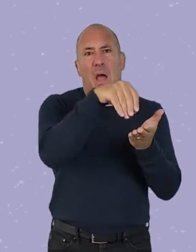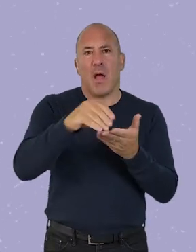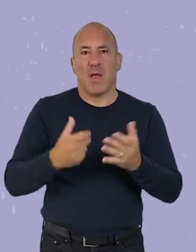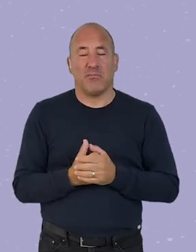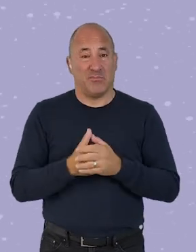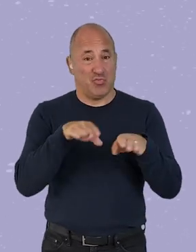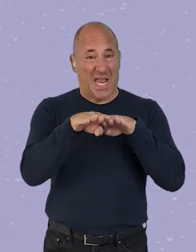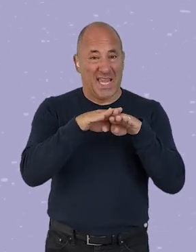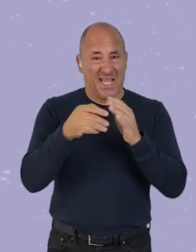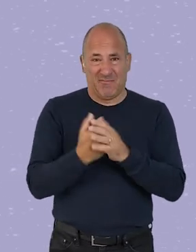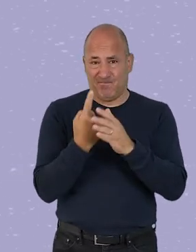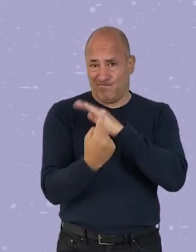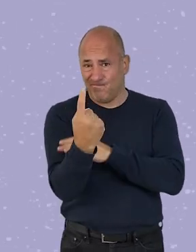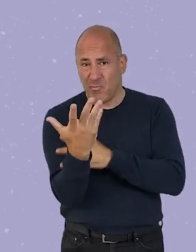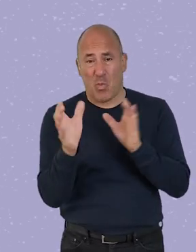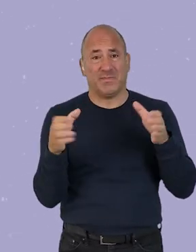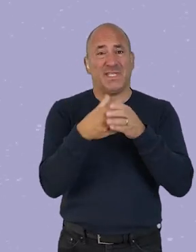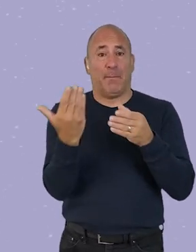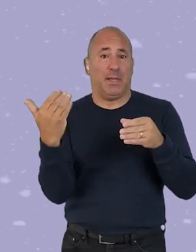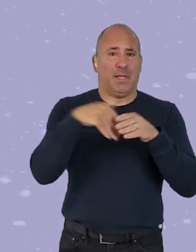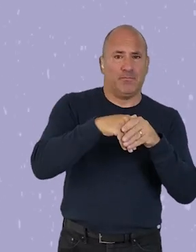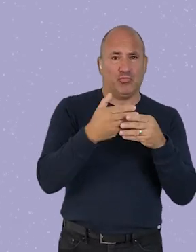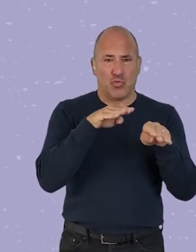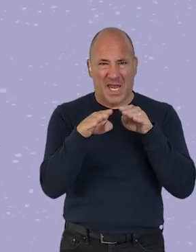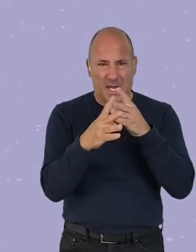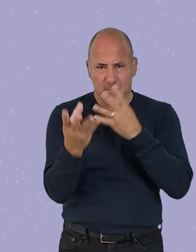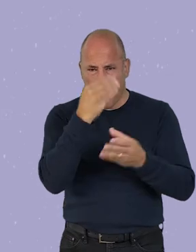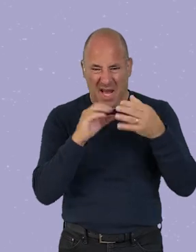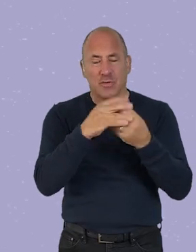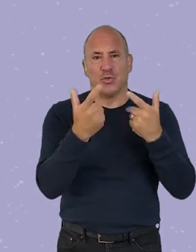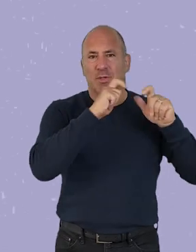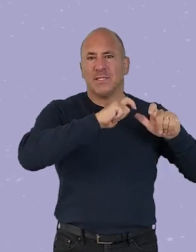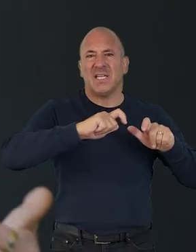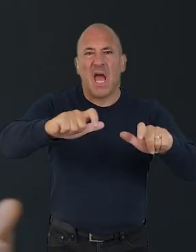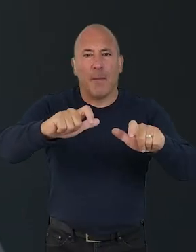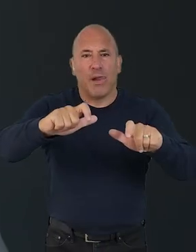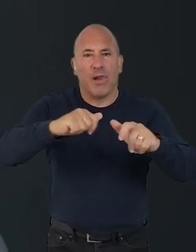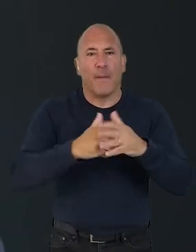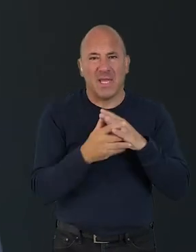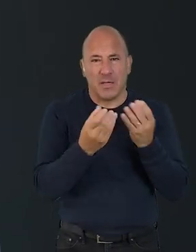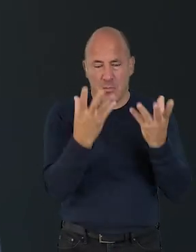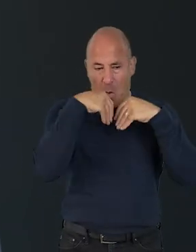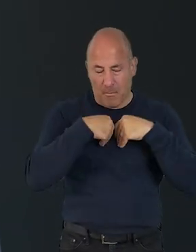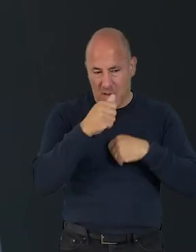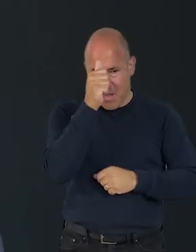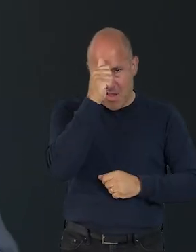Training: An individual or team member taking time to undergo training in a specific area in relation to sustainability,